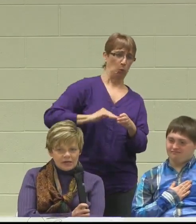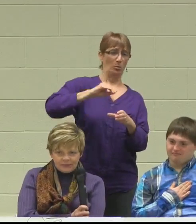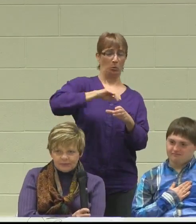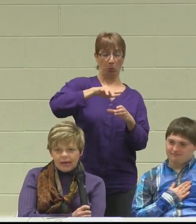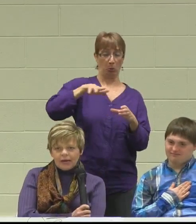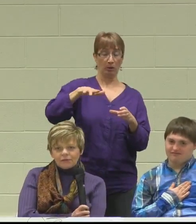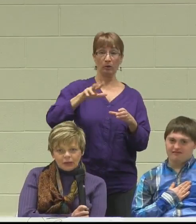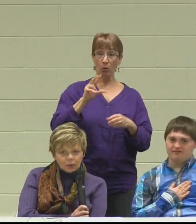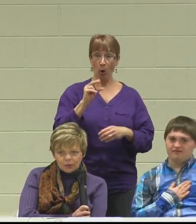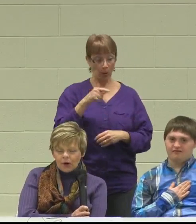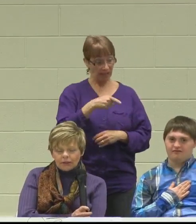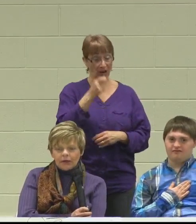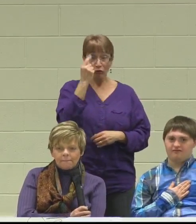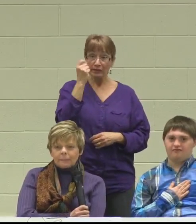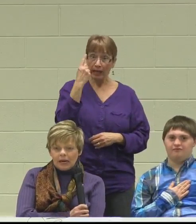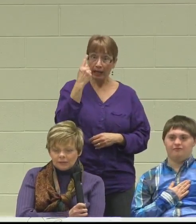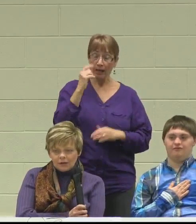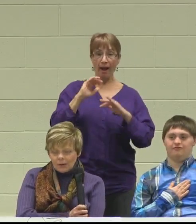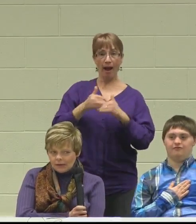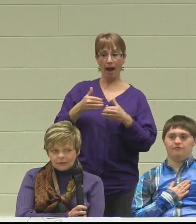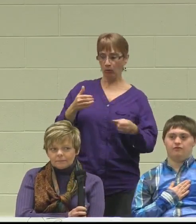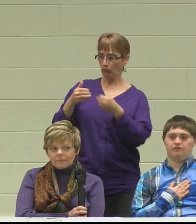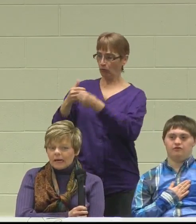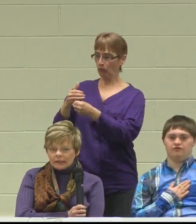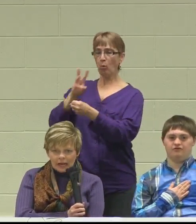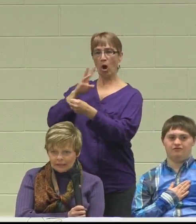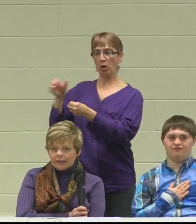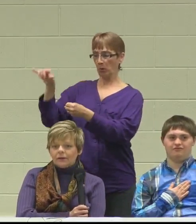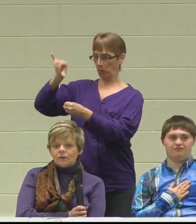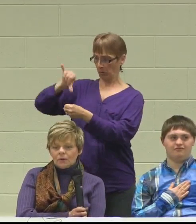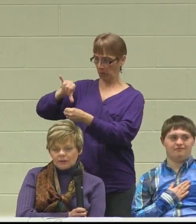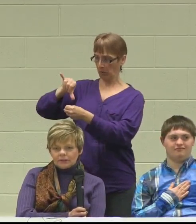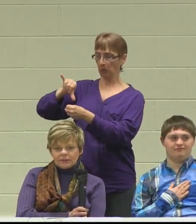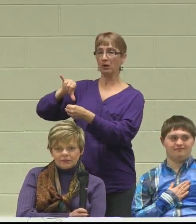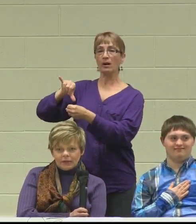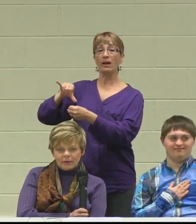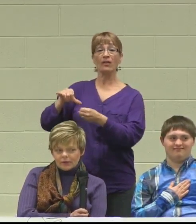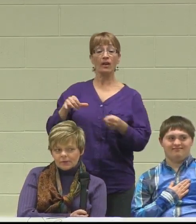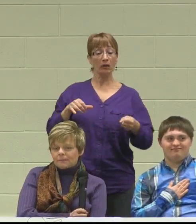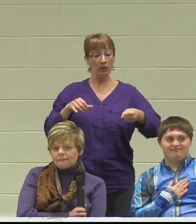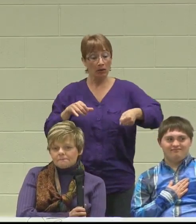how to get the can, fill it with water, and go out, and lightly water the flowers.